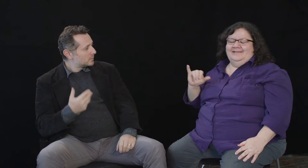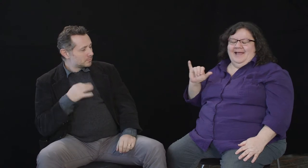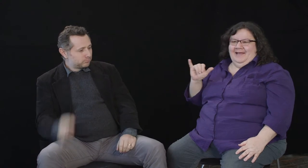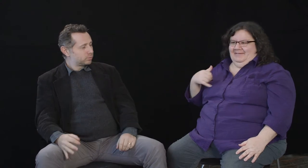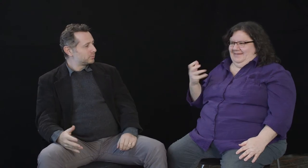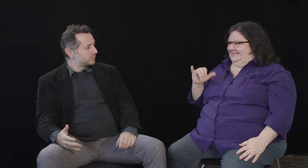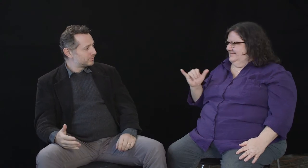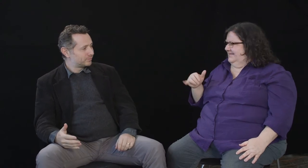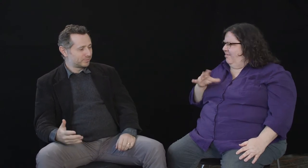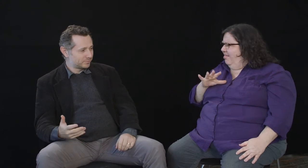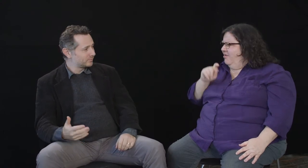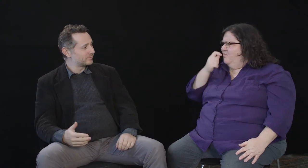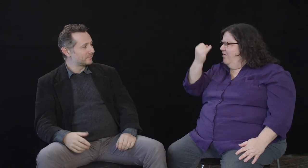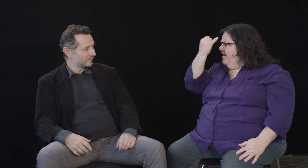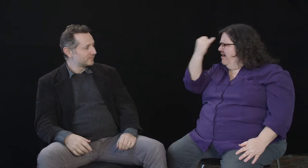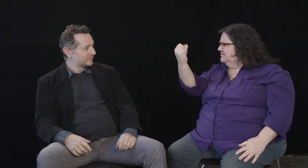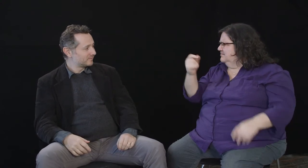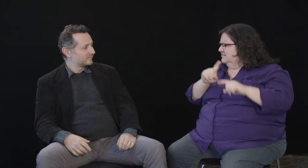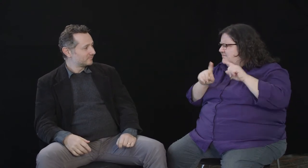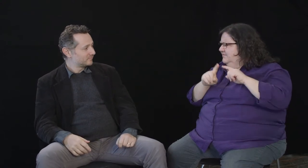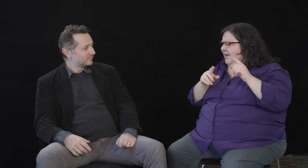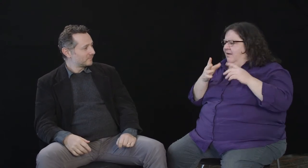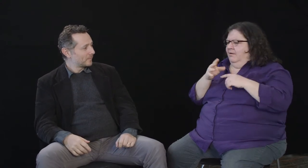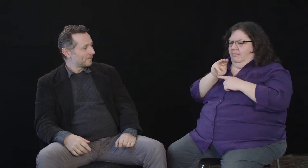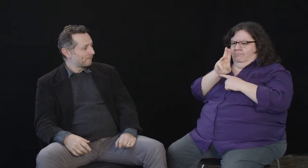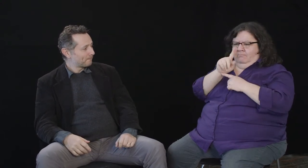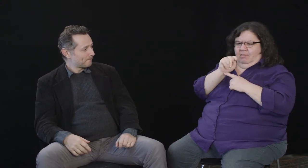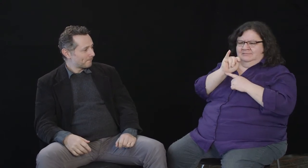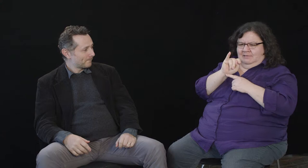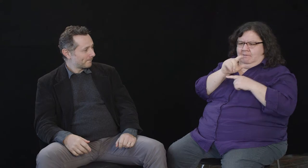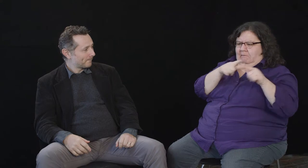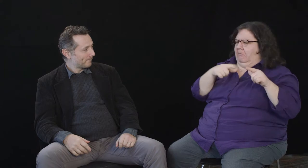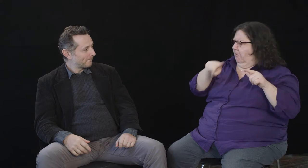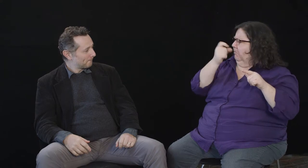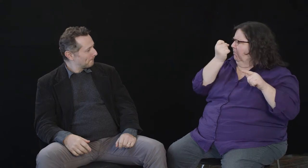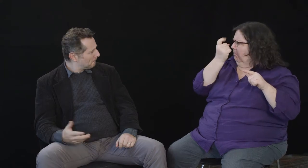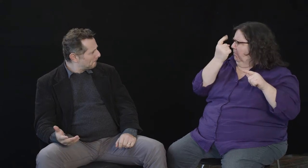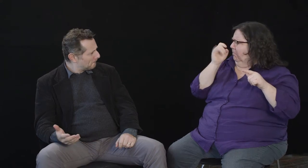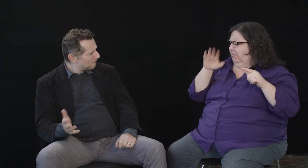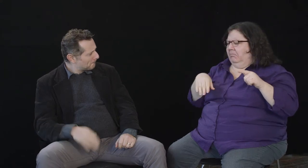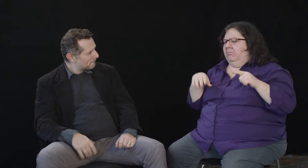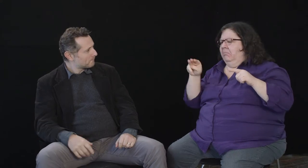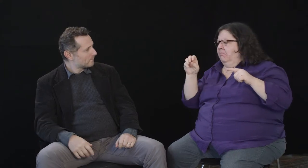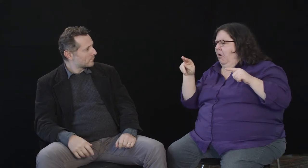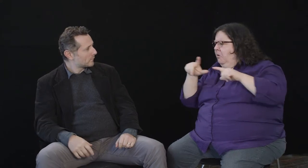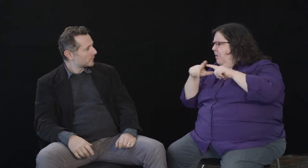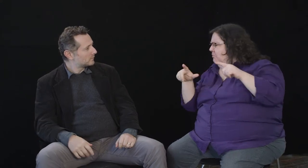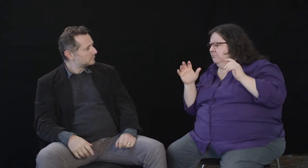Such different cool ideas: "multilingual" and "monolingual" are familiar but